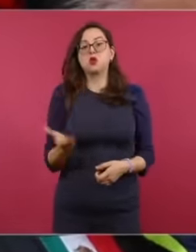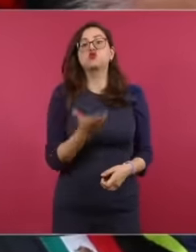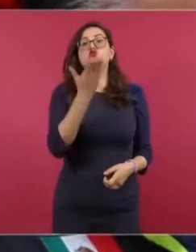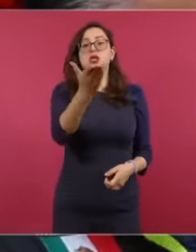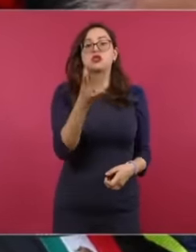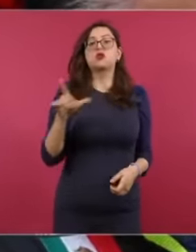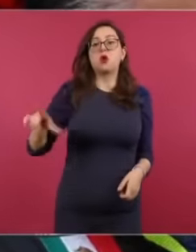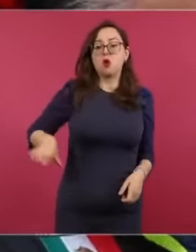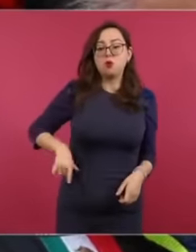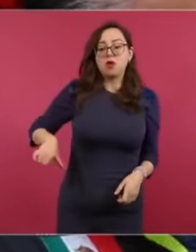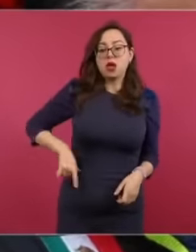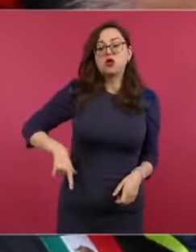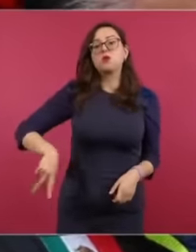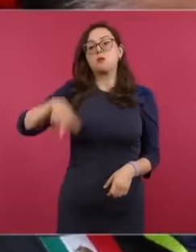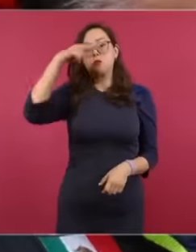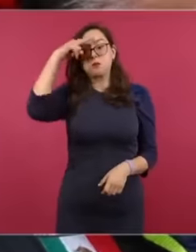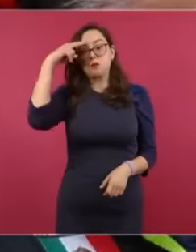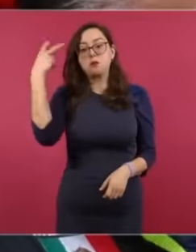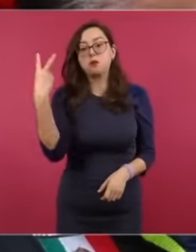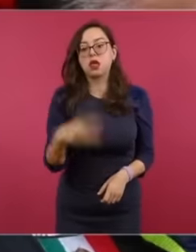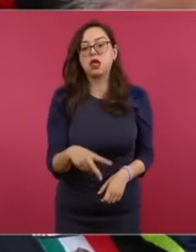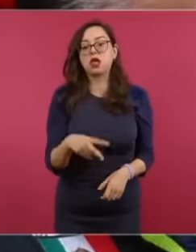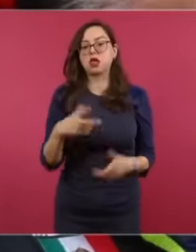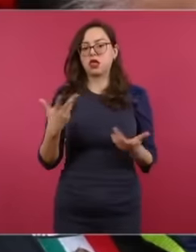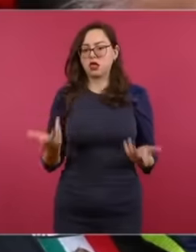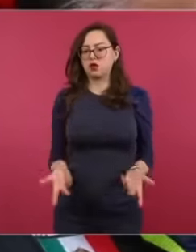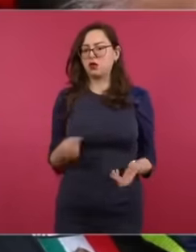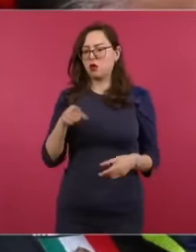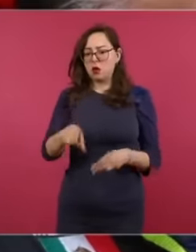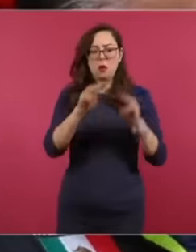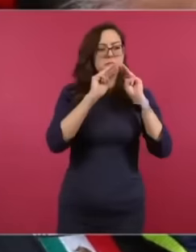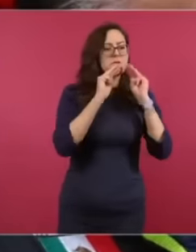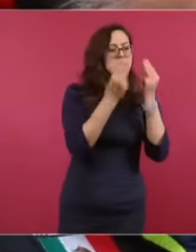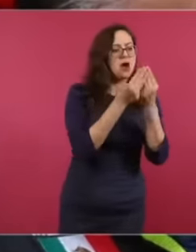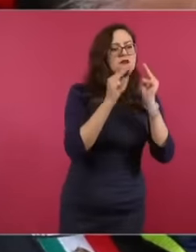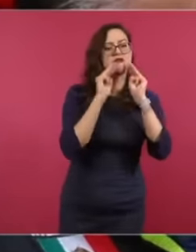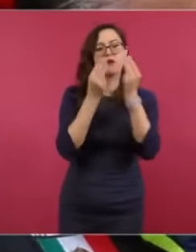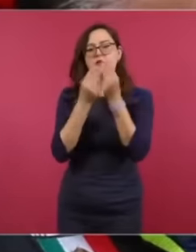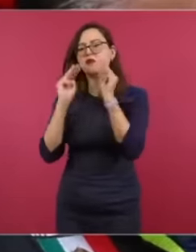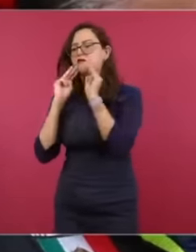would Mexico need to dismantle part of the cartels that extort drivers